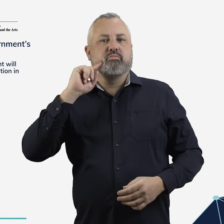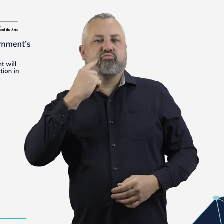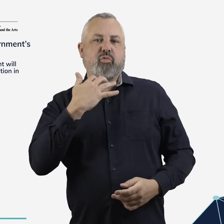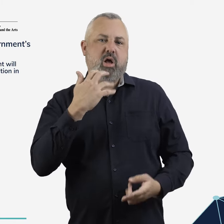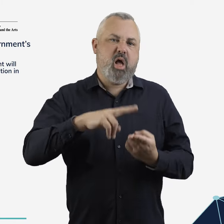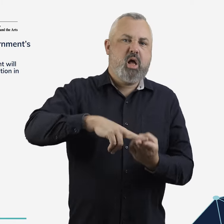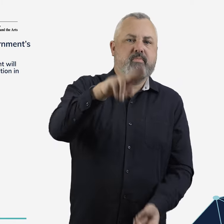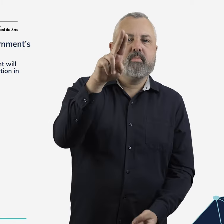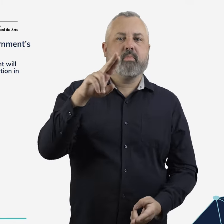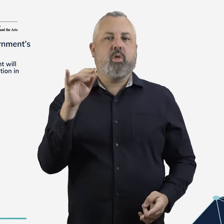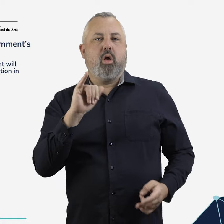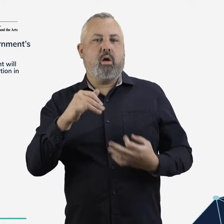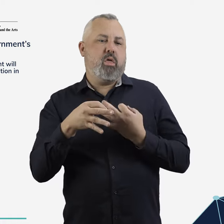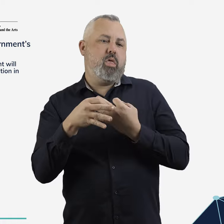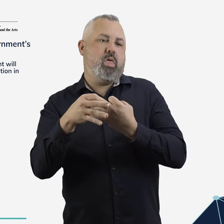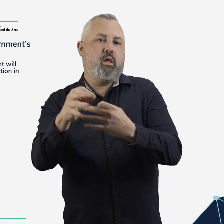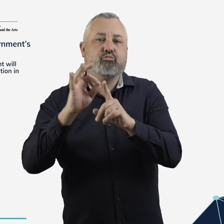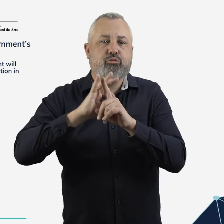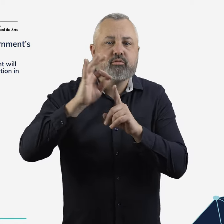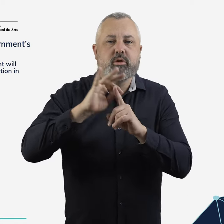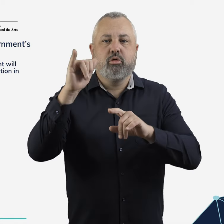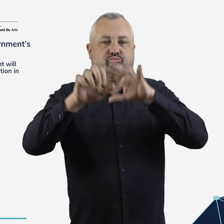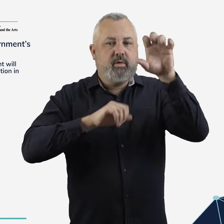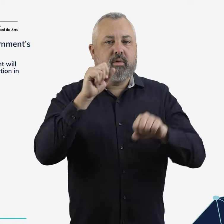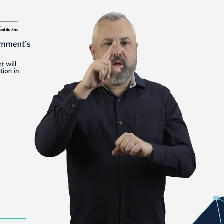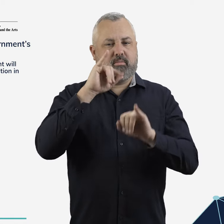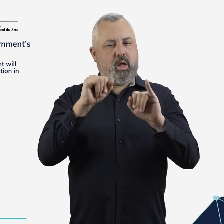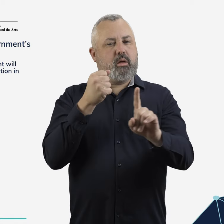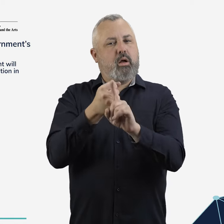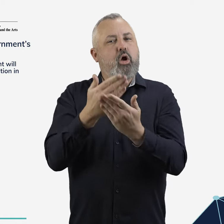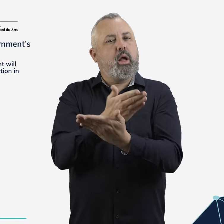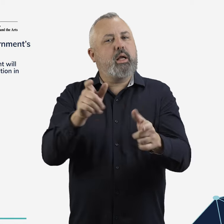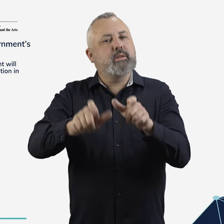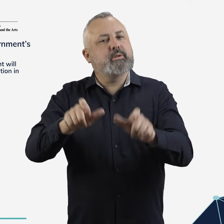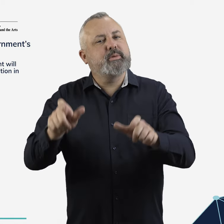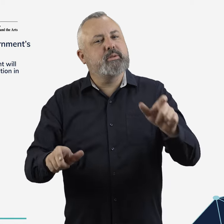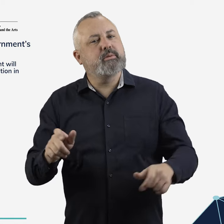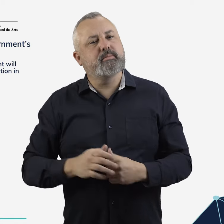use their market position to increase profits or invest at inefficient levels, to the detriment of consumers.